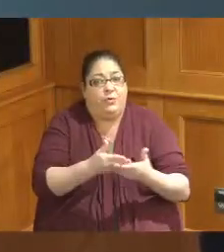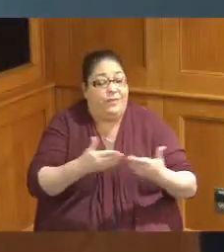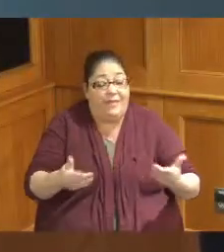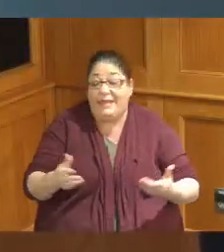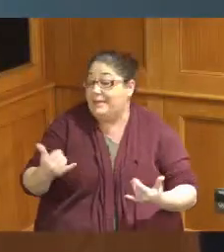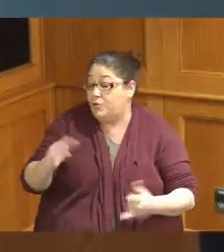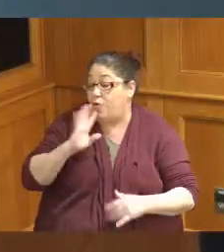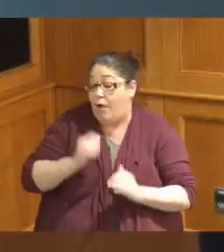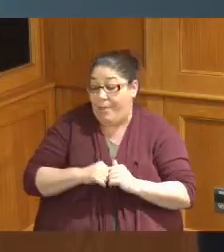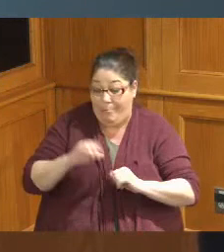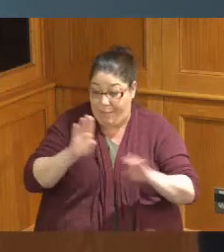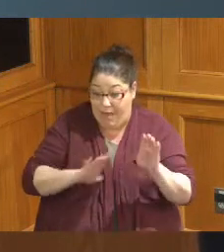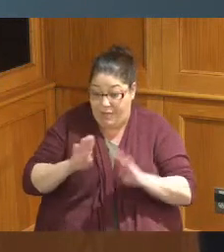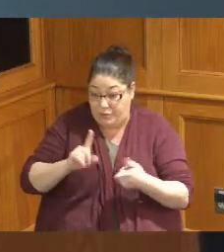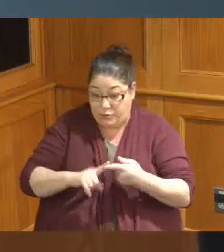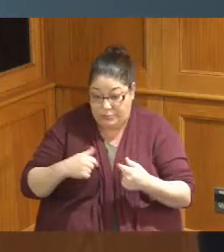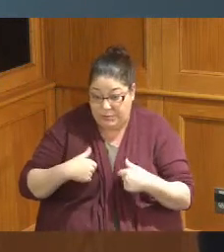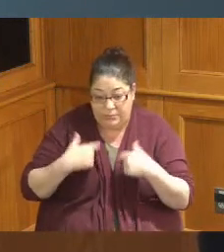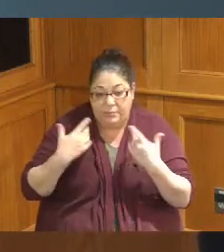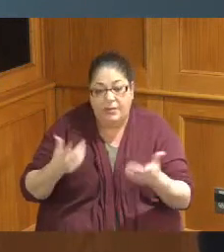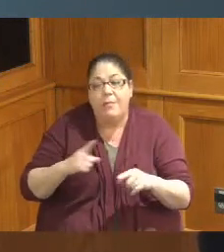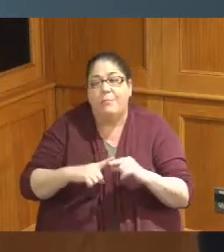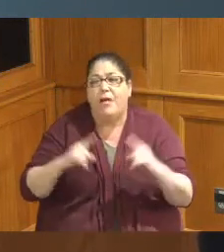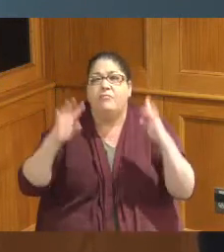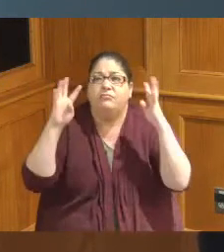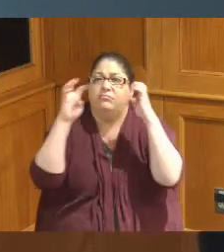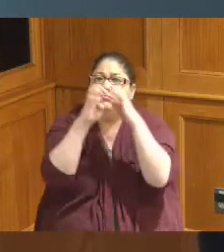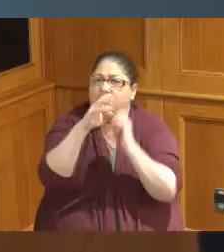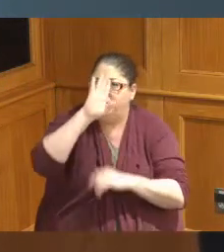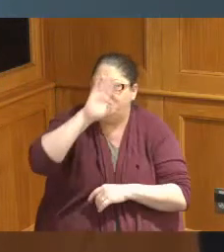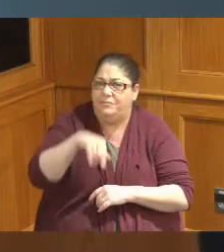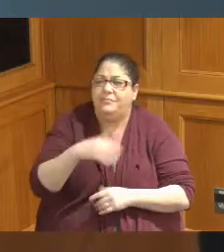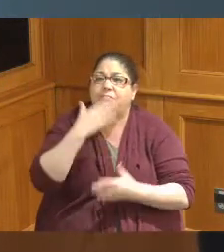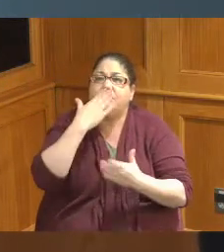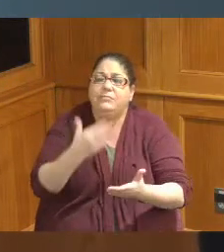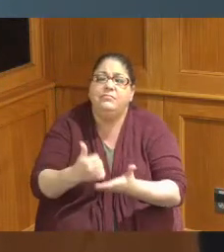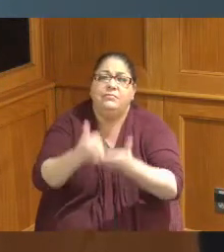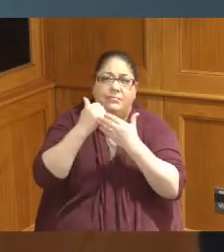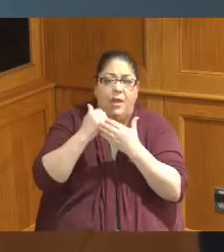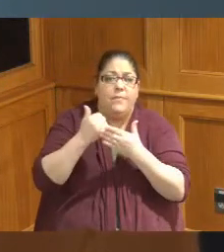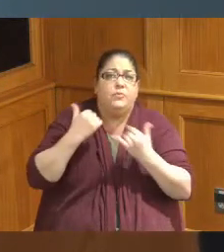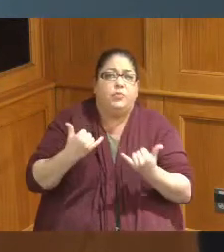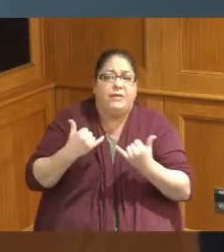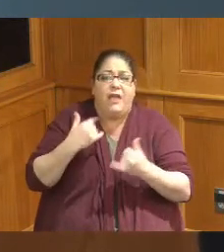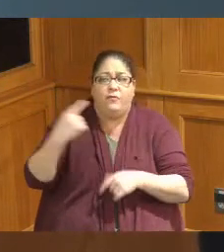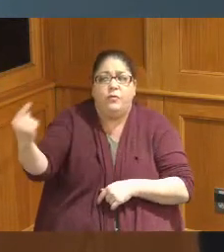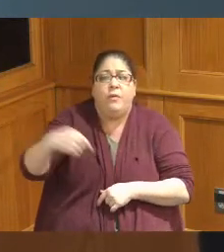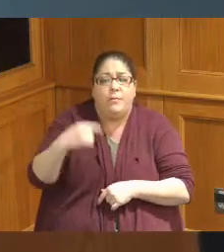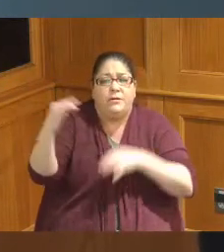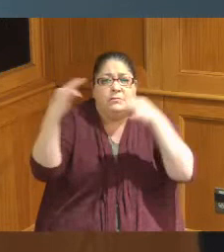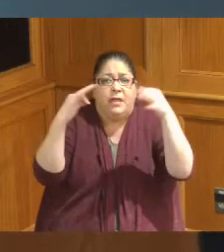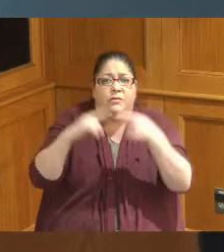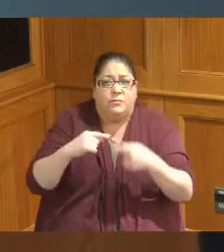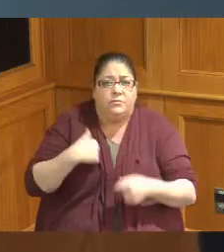but it is very complicated and it was helpful for me today to understand about the the generator